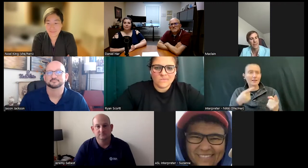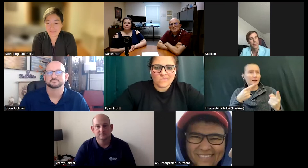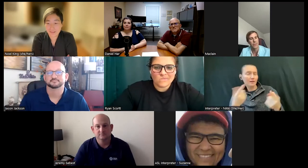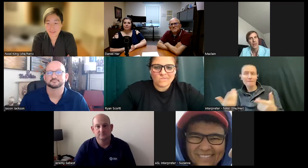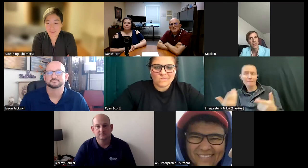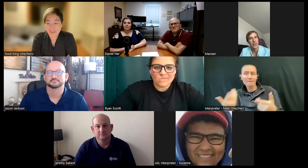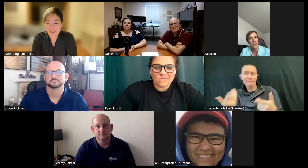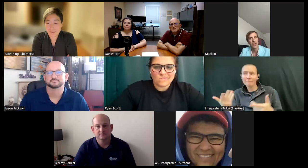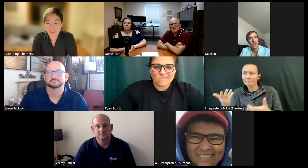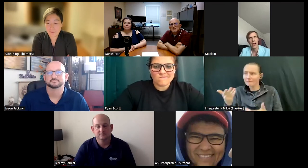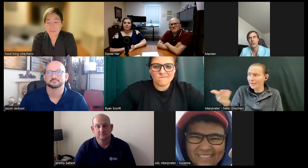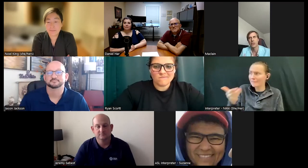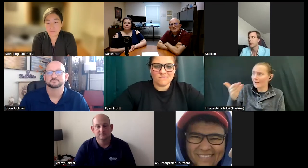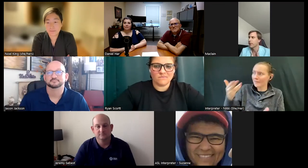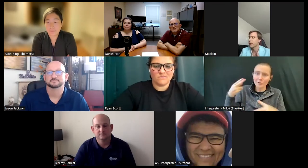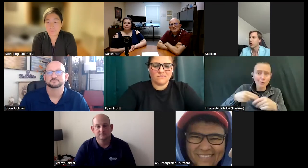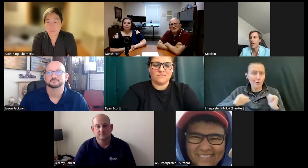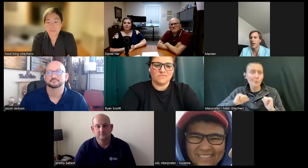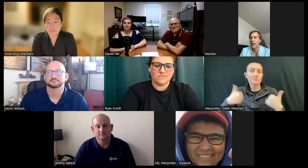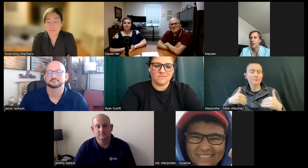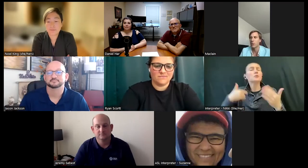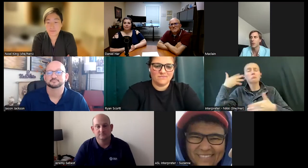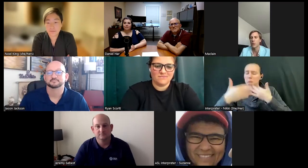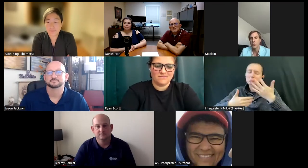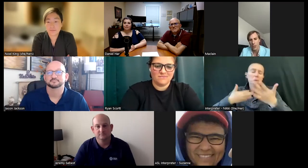all the time and so it was a bit further down the line me and him were talking